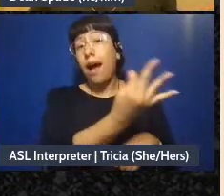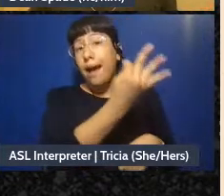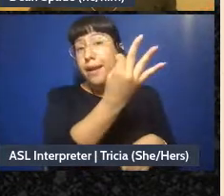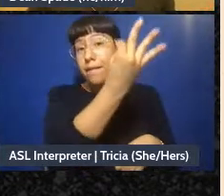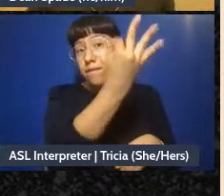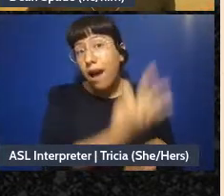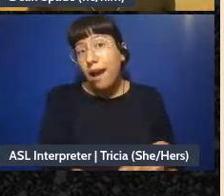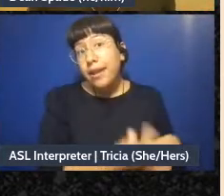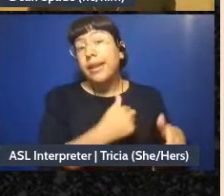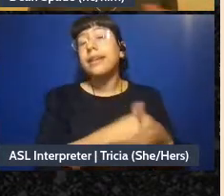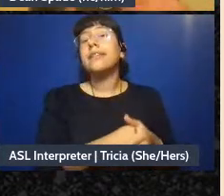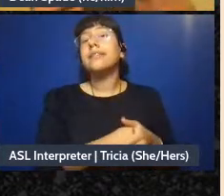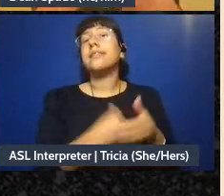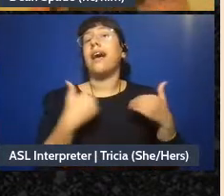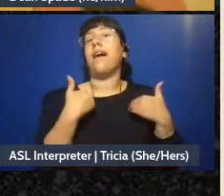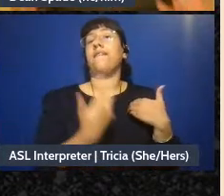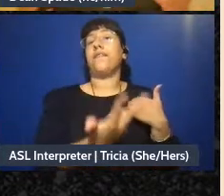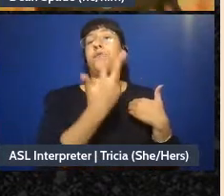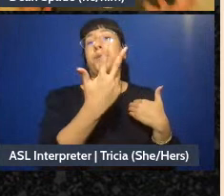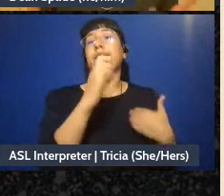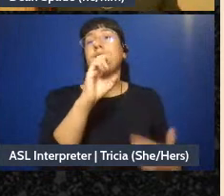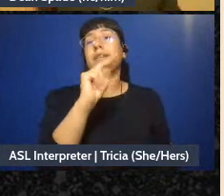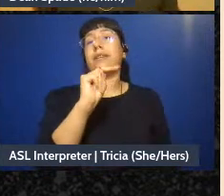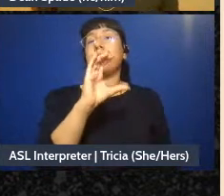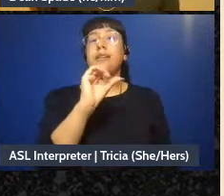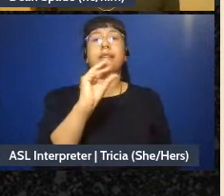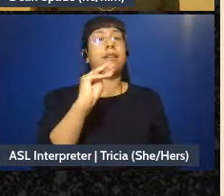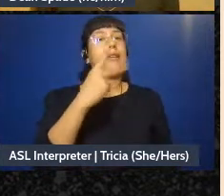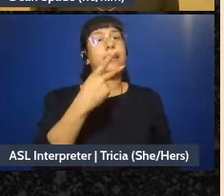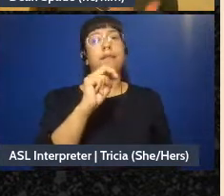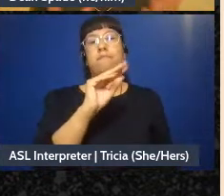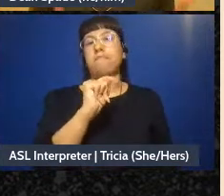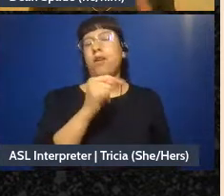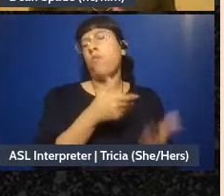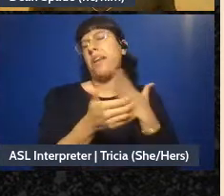three encampments in our city, whatever our communications plan is. Or we're the fundraising